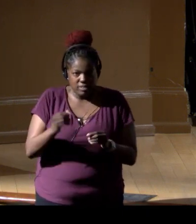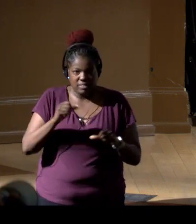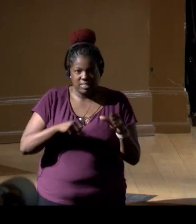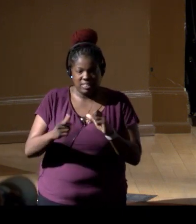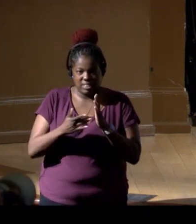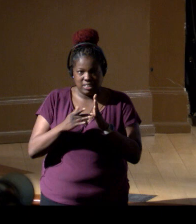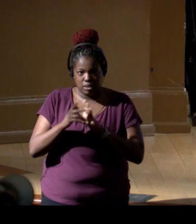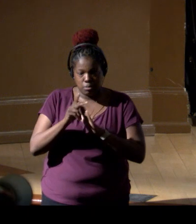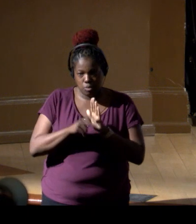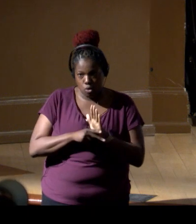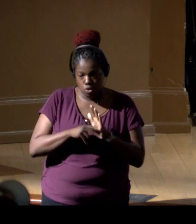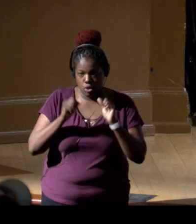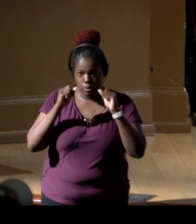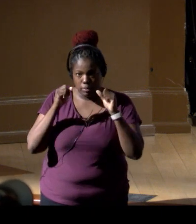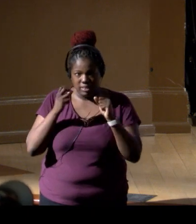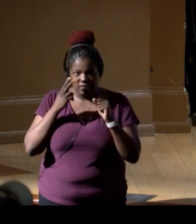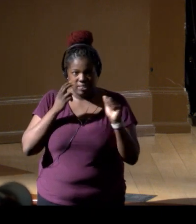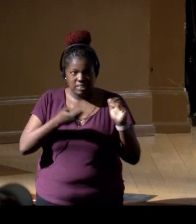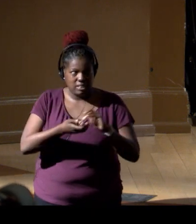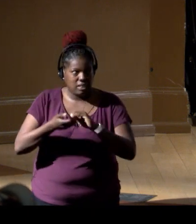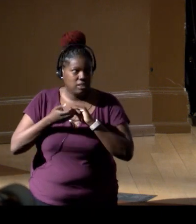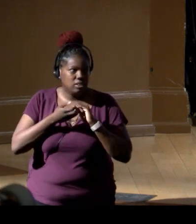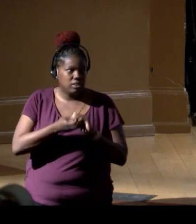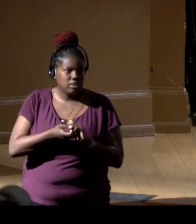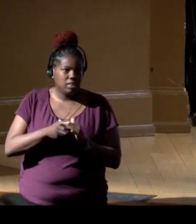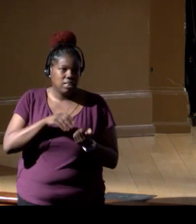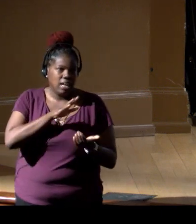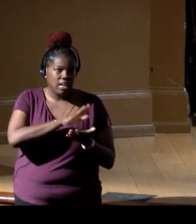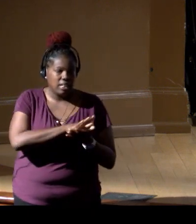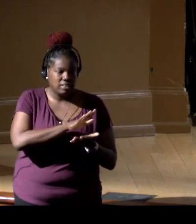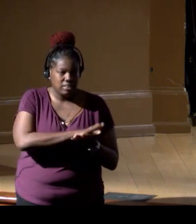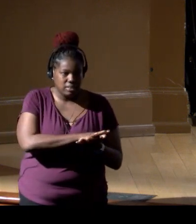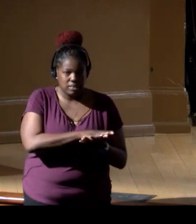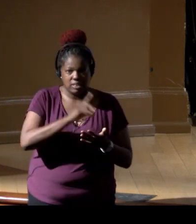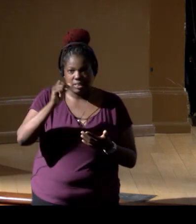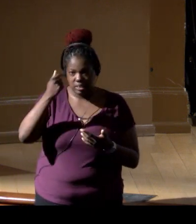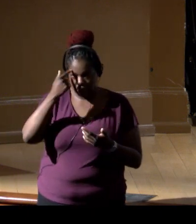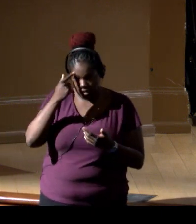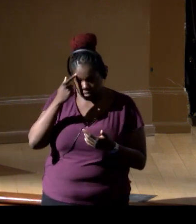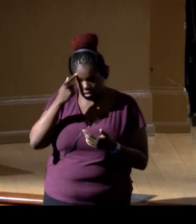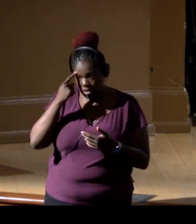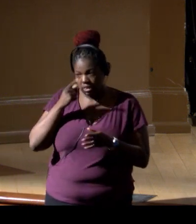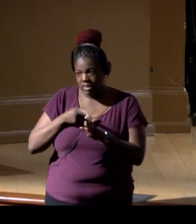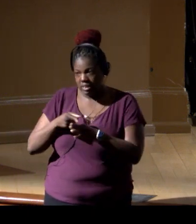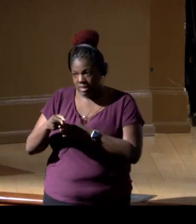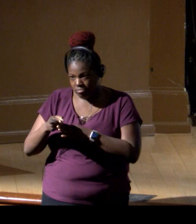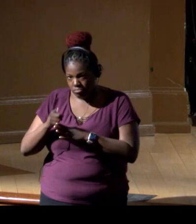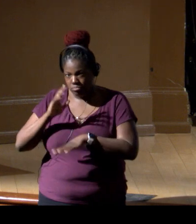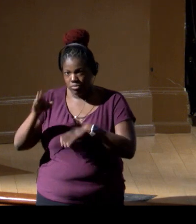It's been amazing to see the collaboration between academia, government, industry, all of the different things